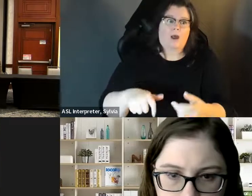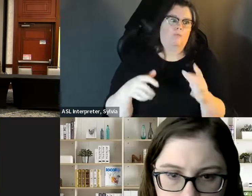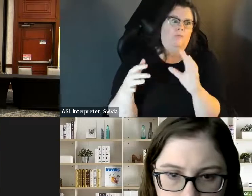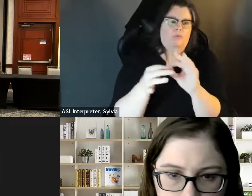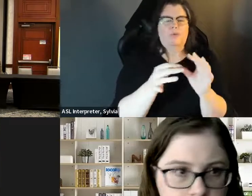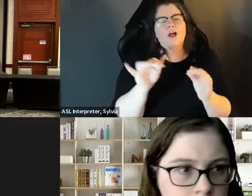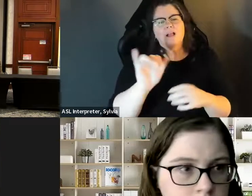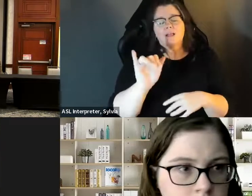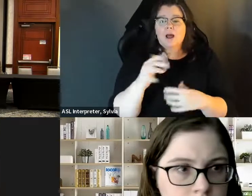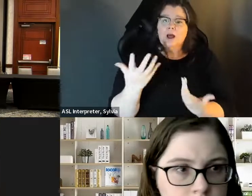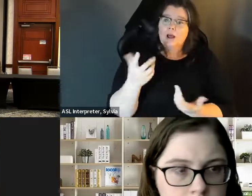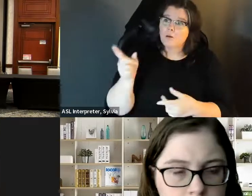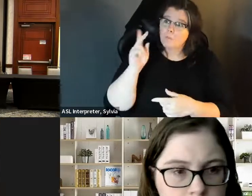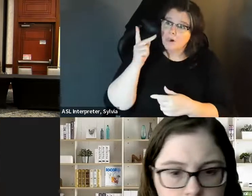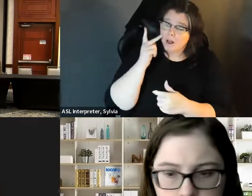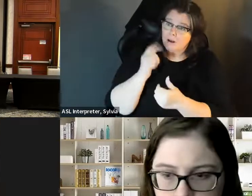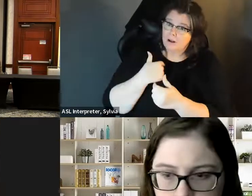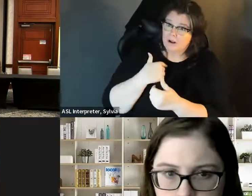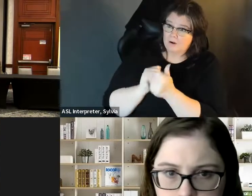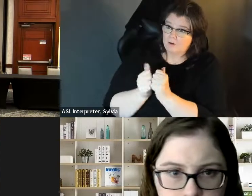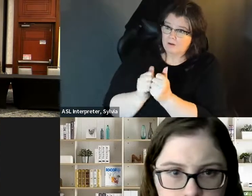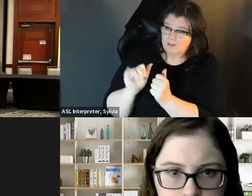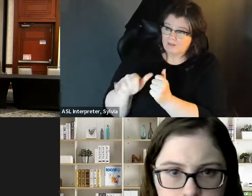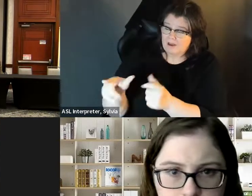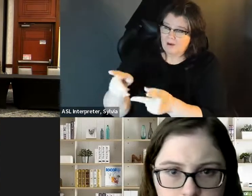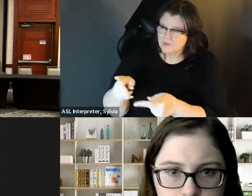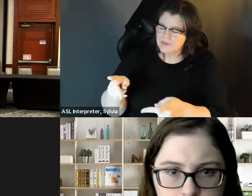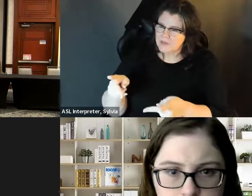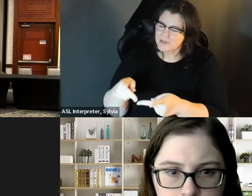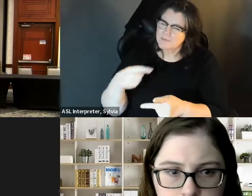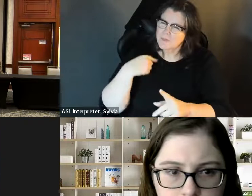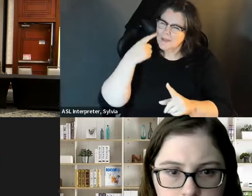disability comes with us, we don't have to say anything. And I think one of the things that when you are, you know,